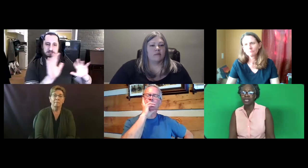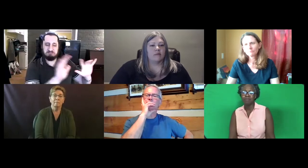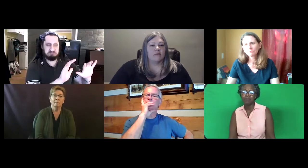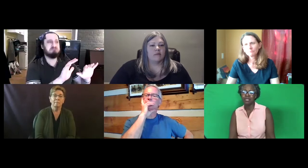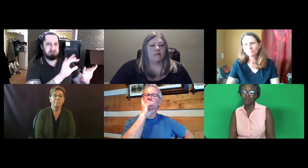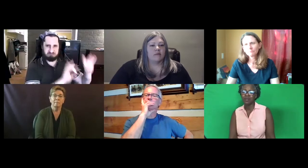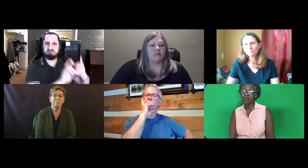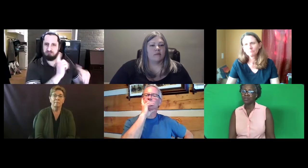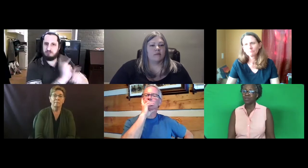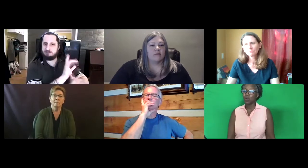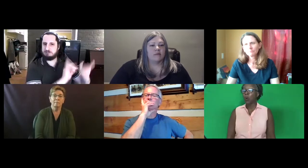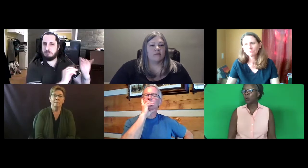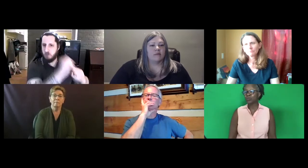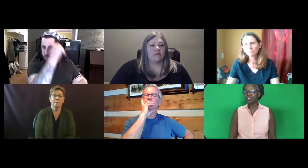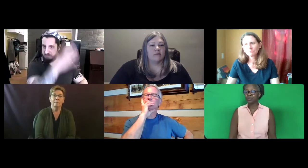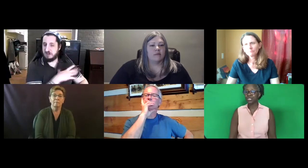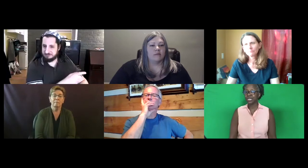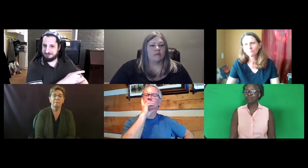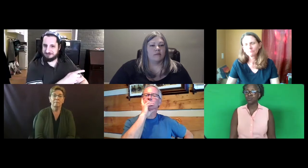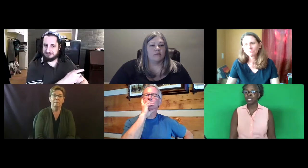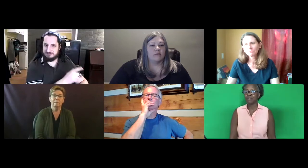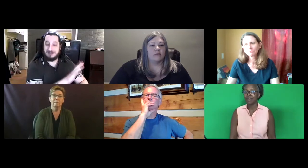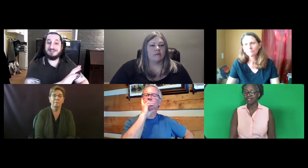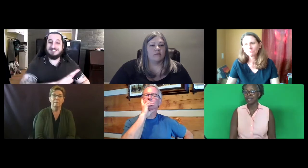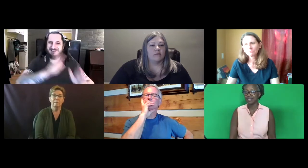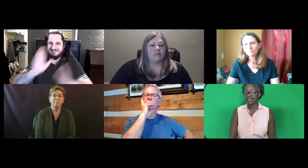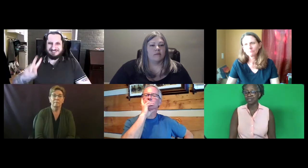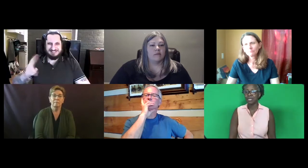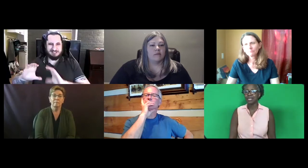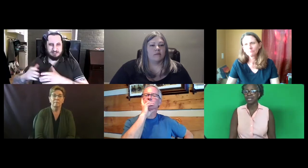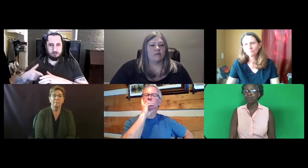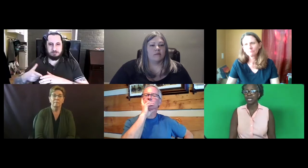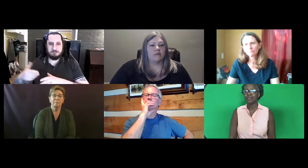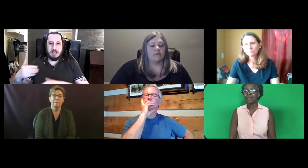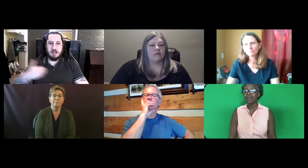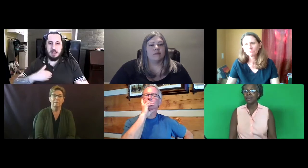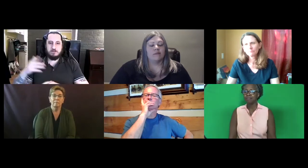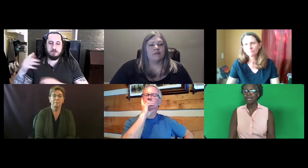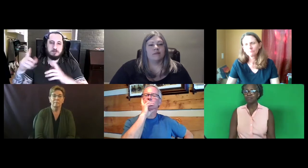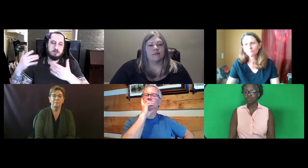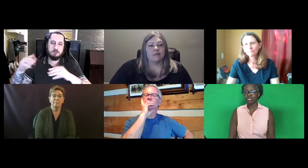And maybe they're the old original team during the assessment. And they bring in men musicians.